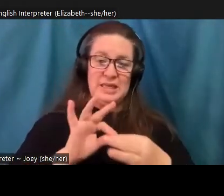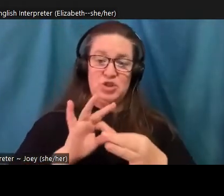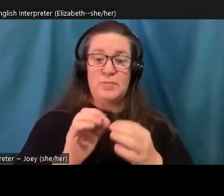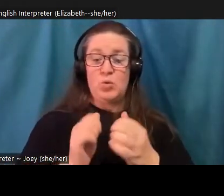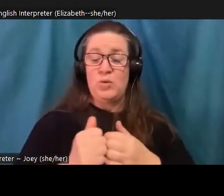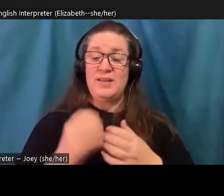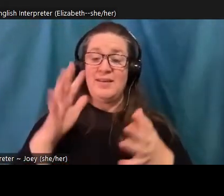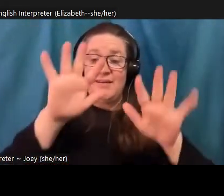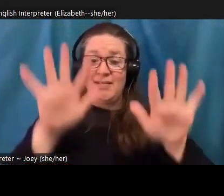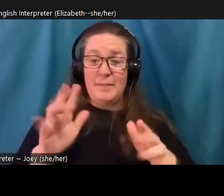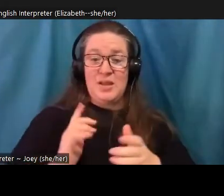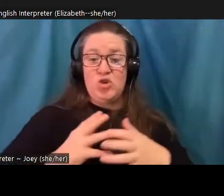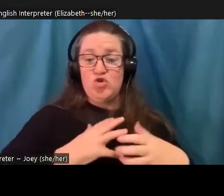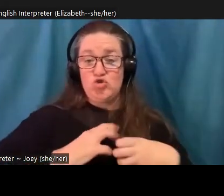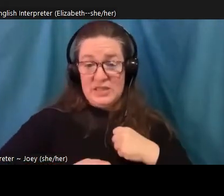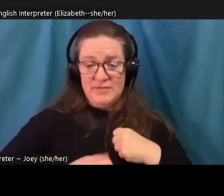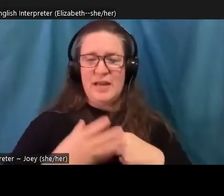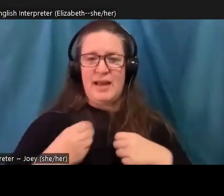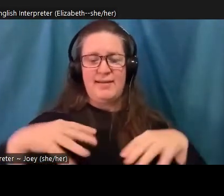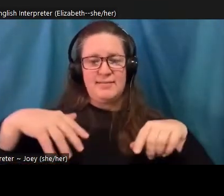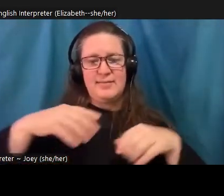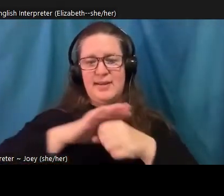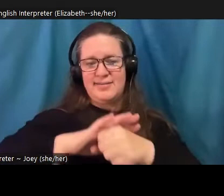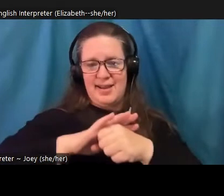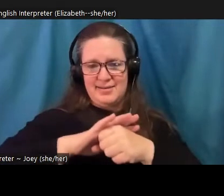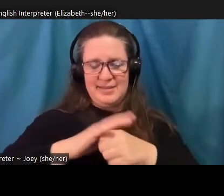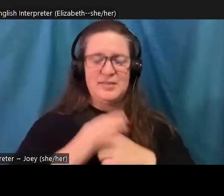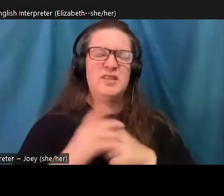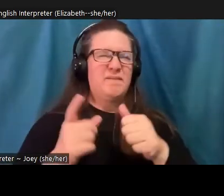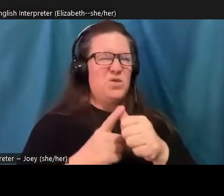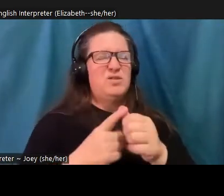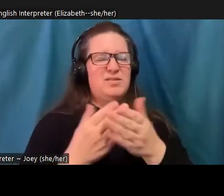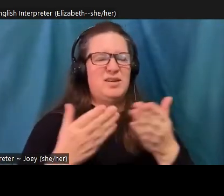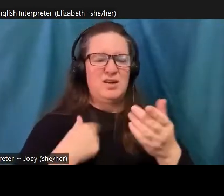with my students. And I also work with them for all of us to